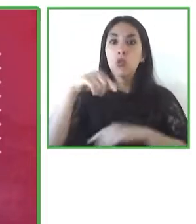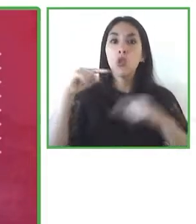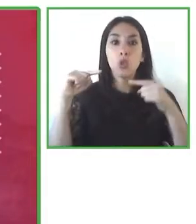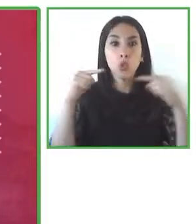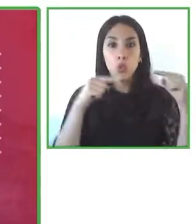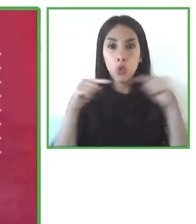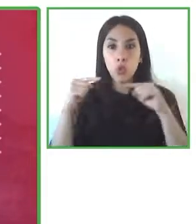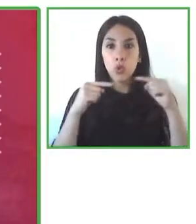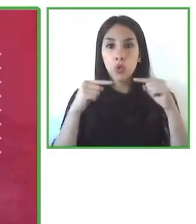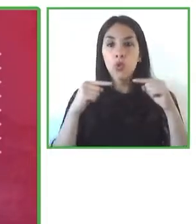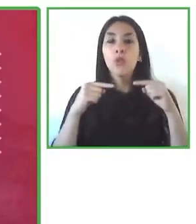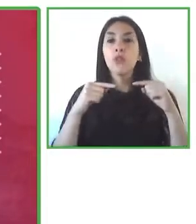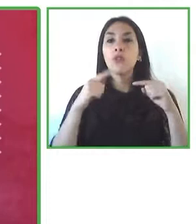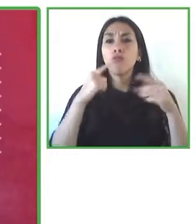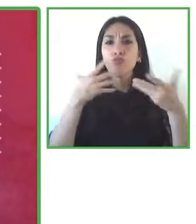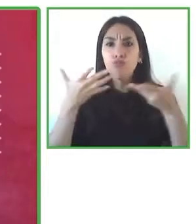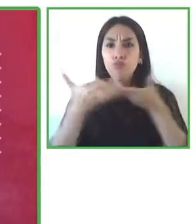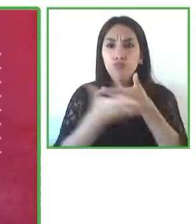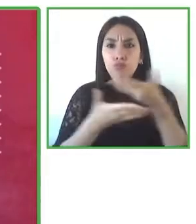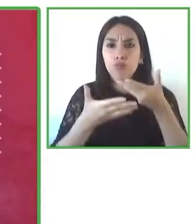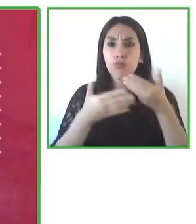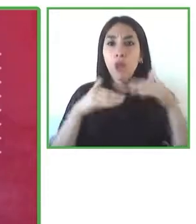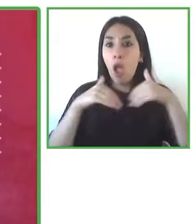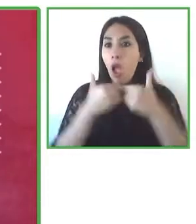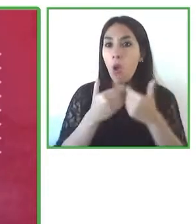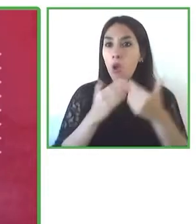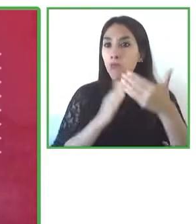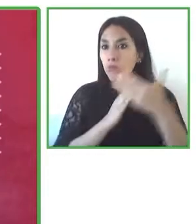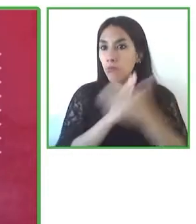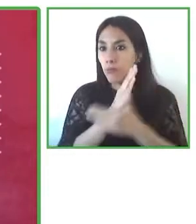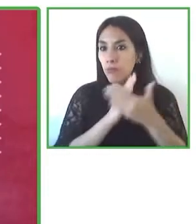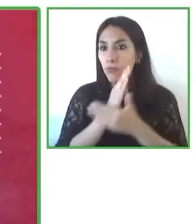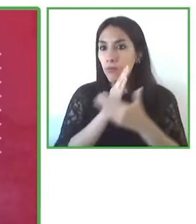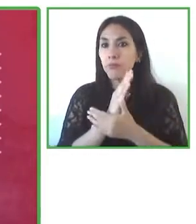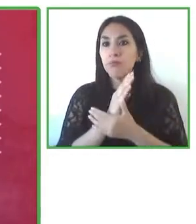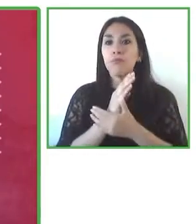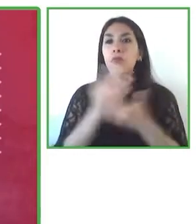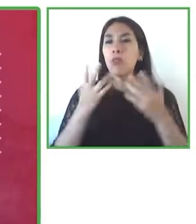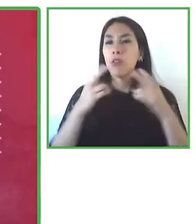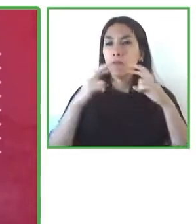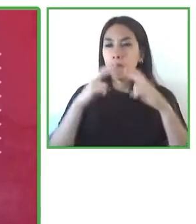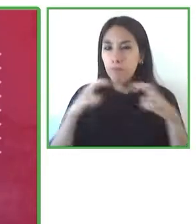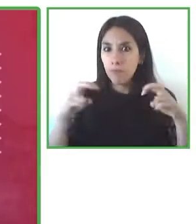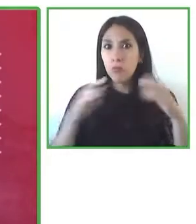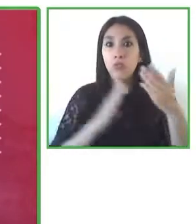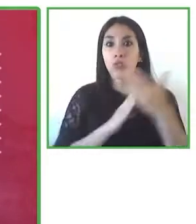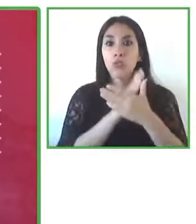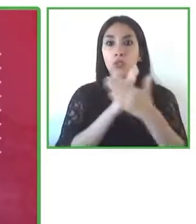access to information to digital technology and accessibility in general it is a very interesting